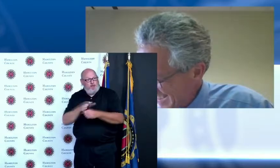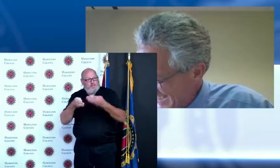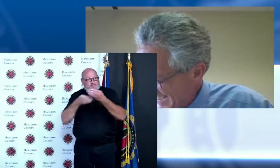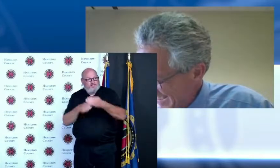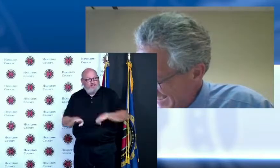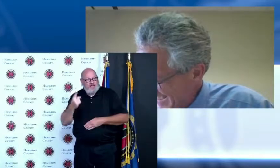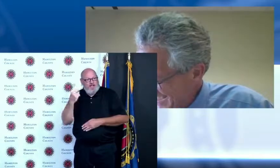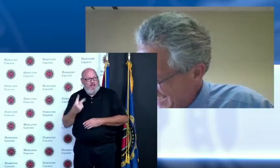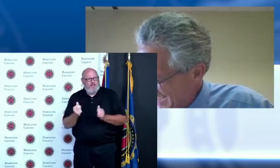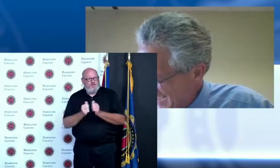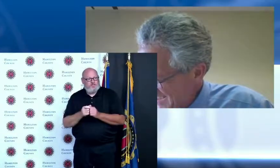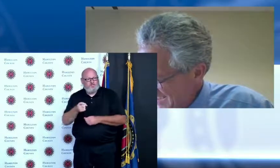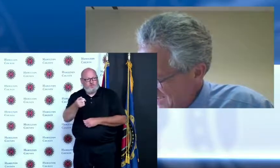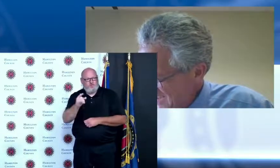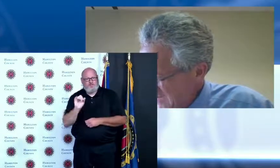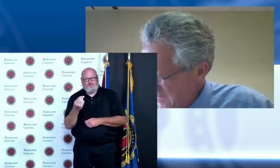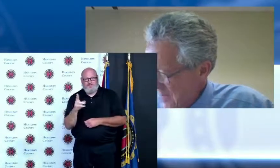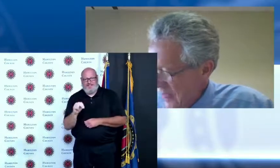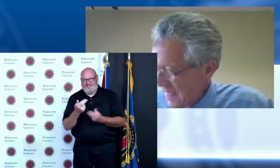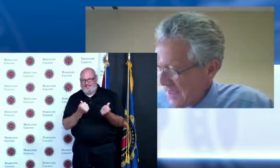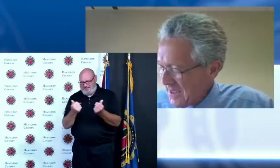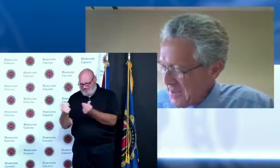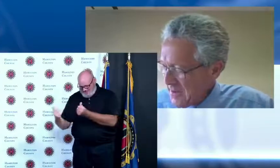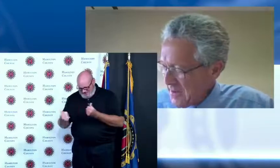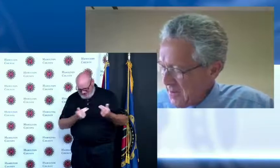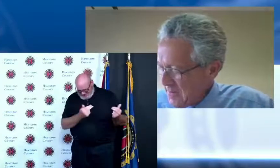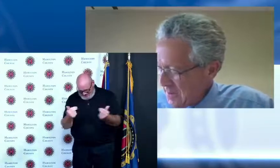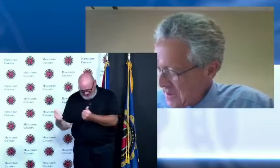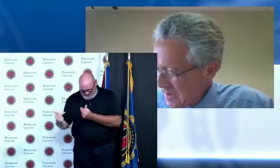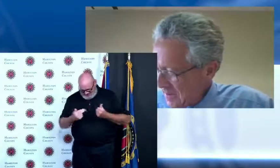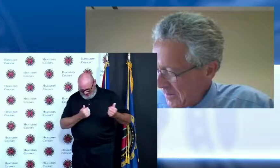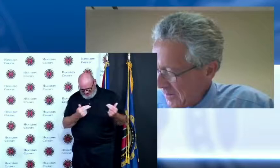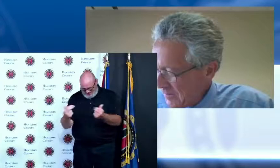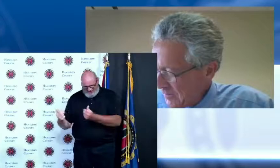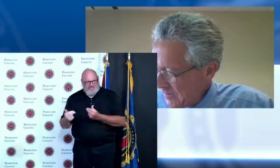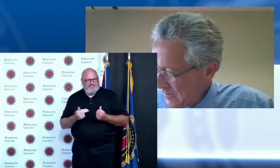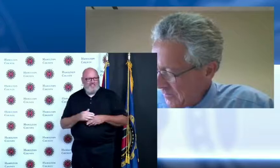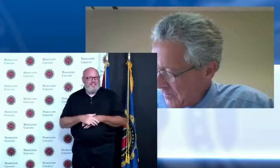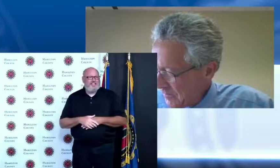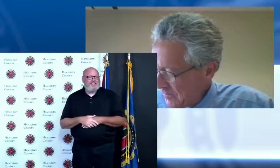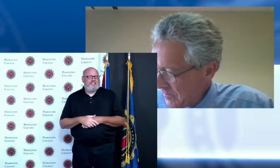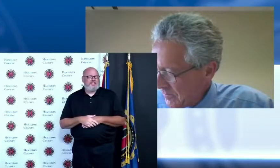that's how confident I am that I'm gonna win but anyway yeah it's it's increased the number